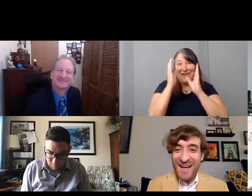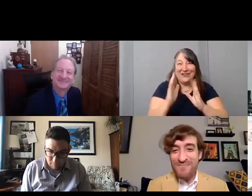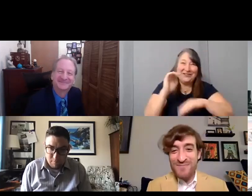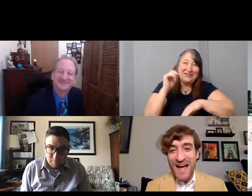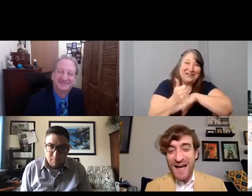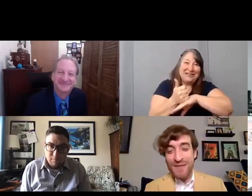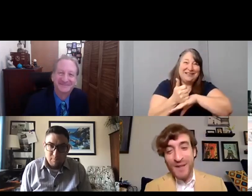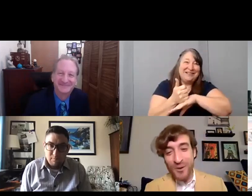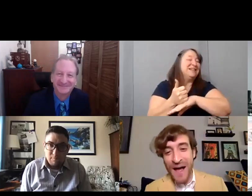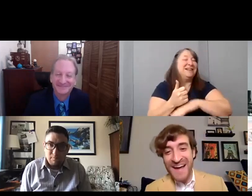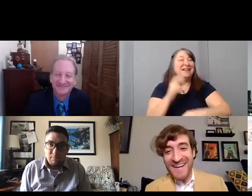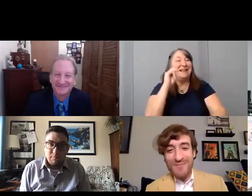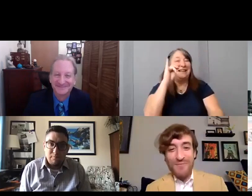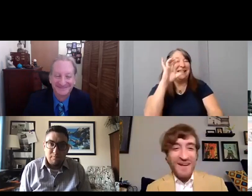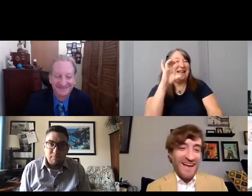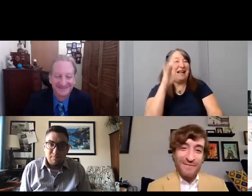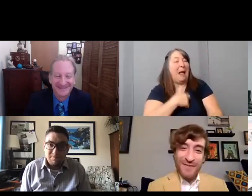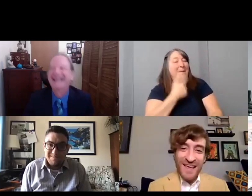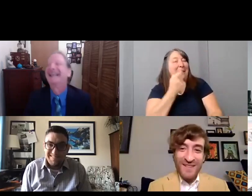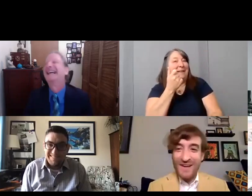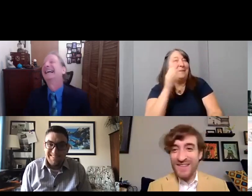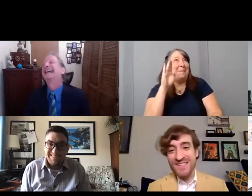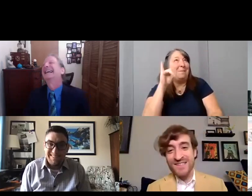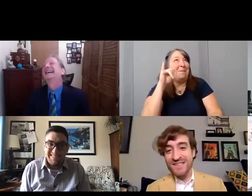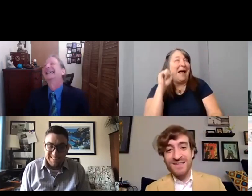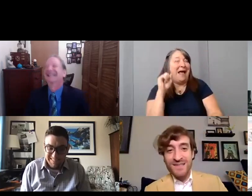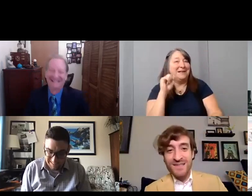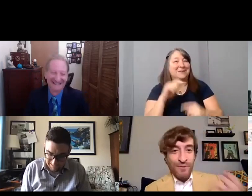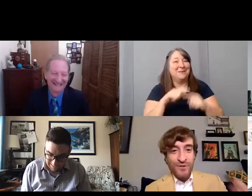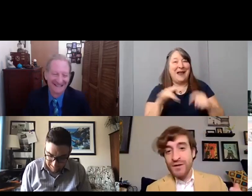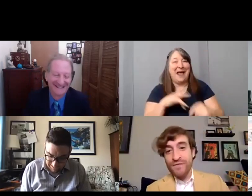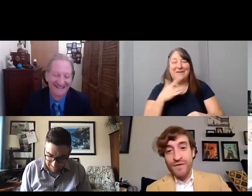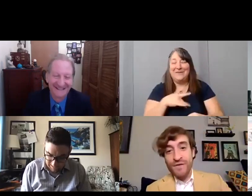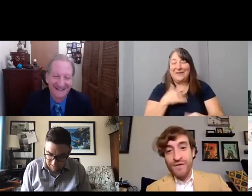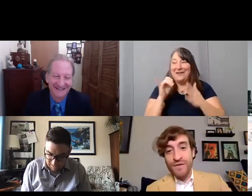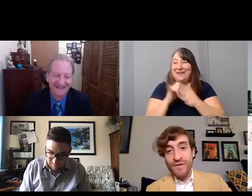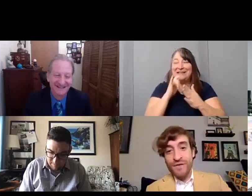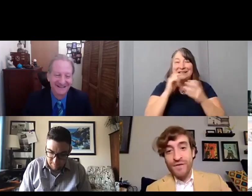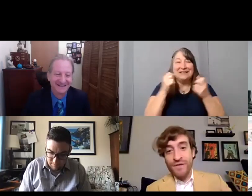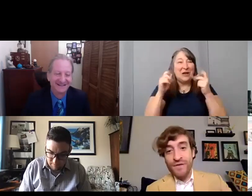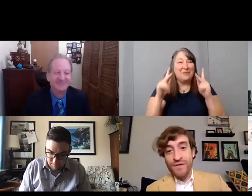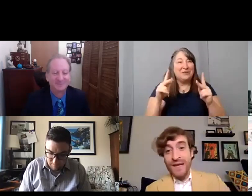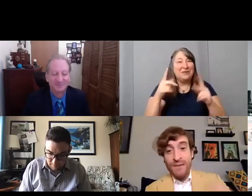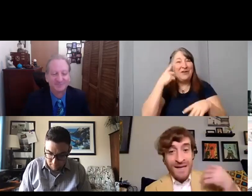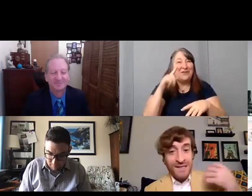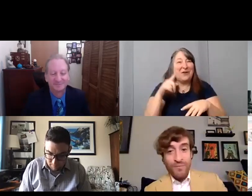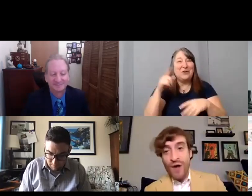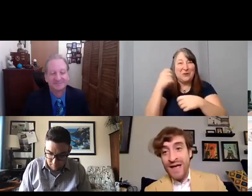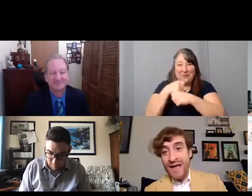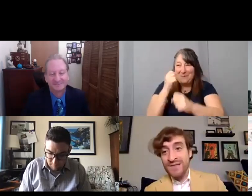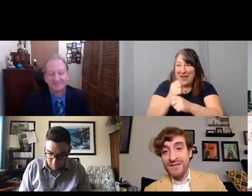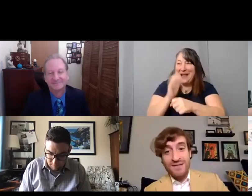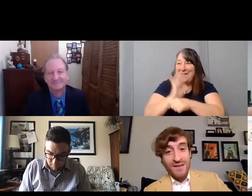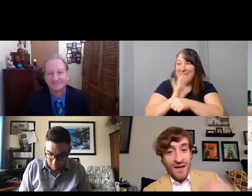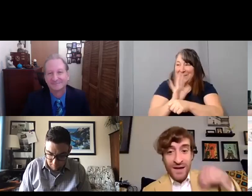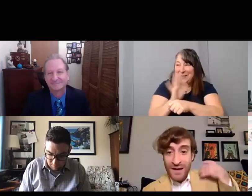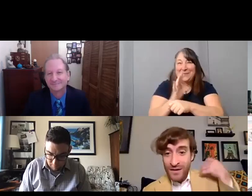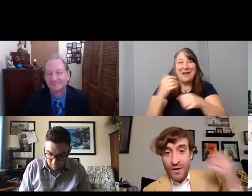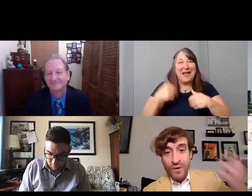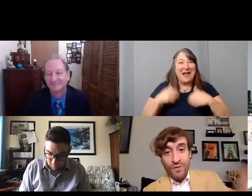i'm a little biased. But I feel like look, this is this is an opportunity for you to make a film, get amazing prizes. Uh you know, we